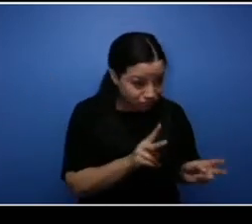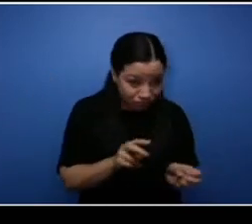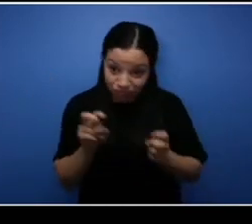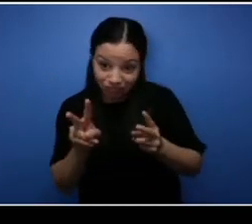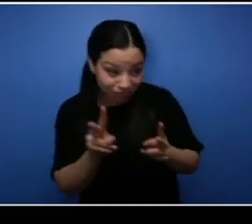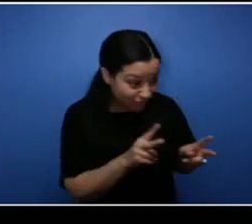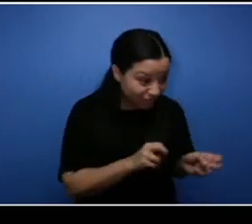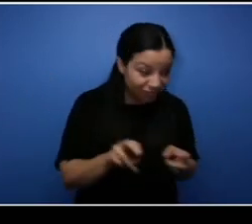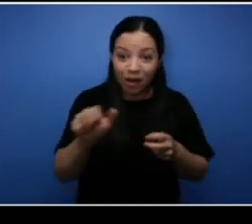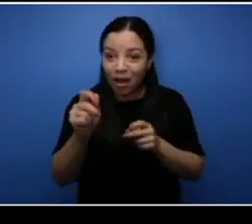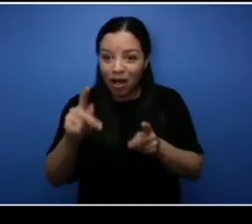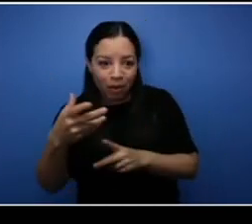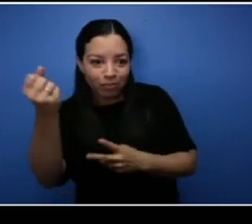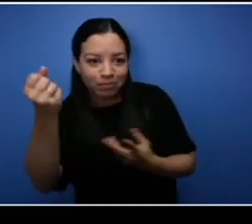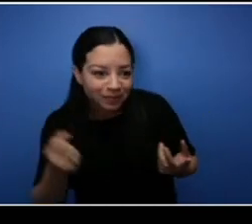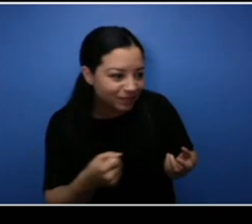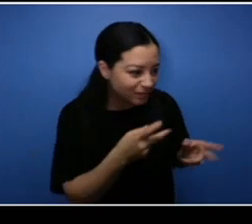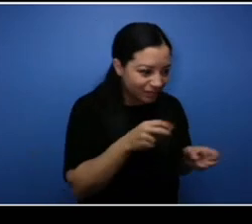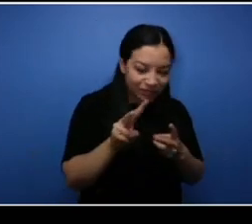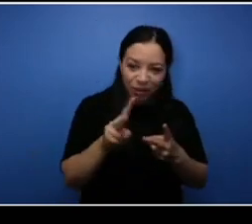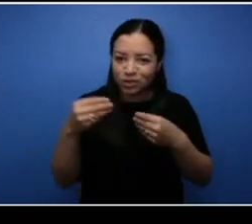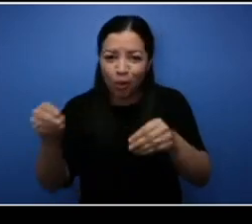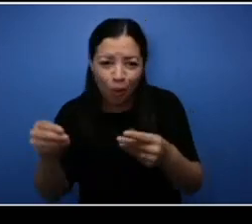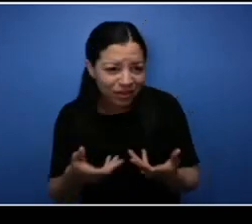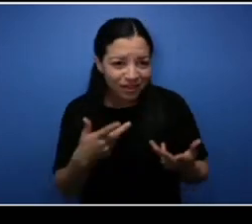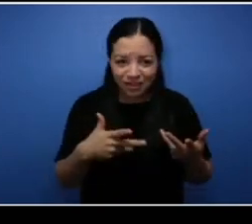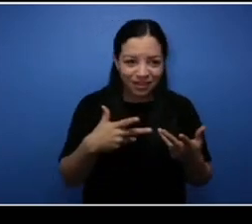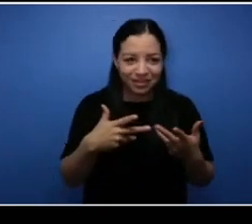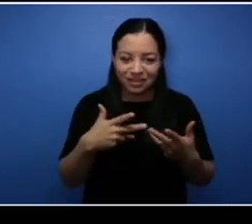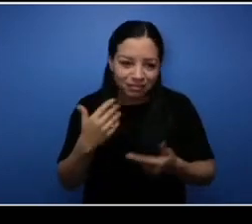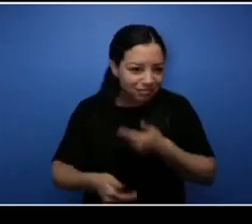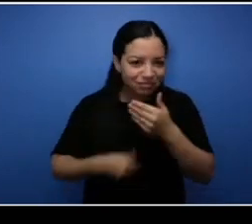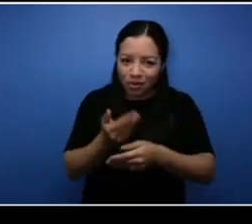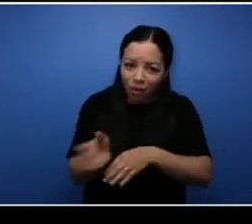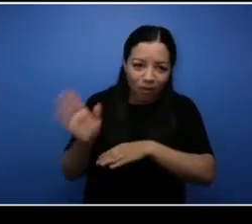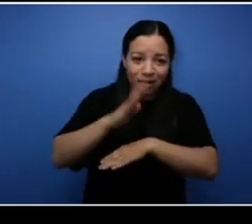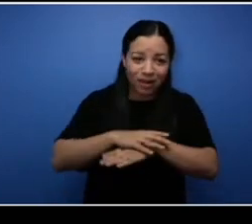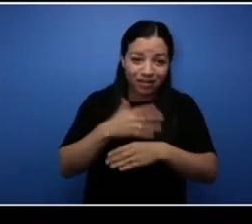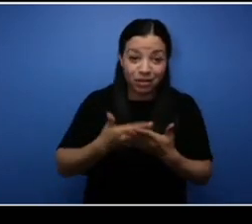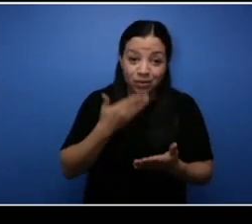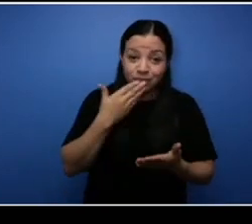item it was sold. So it was very very good to me it, was it was amazing. It was a very